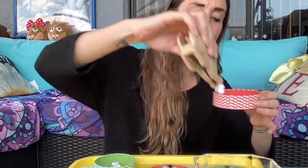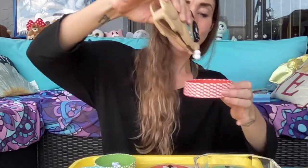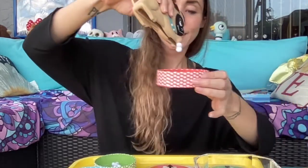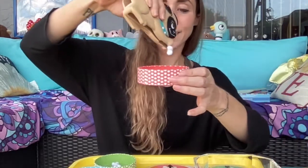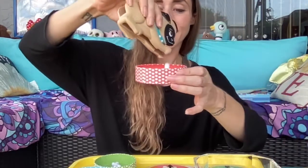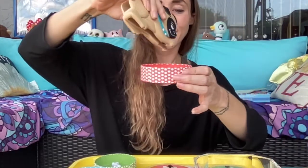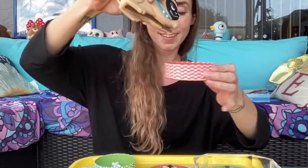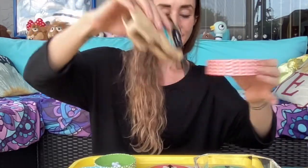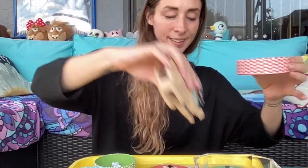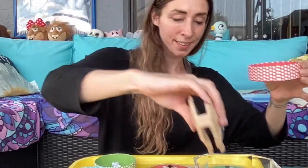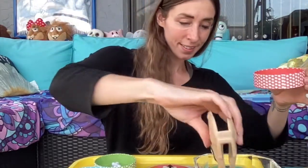three